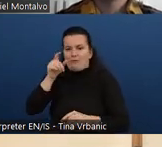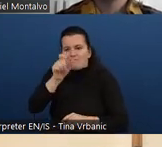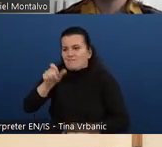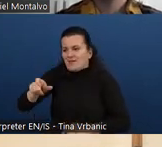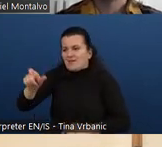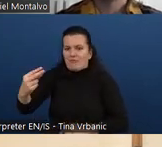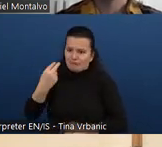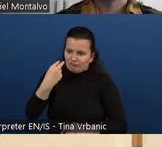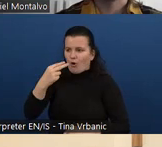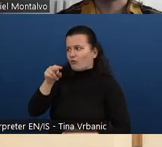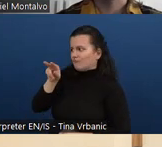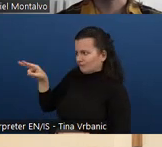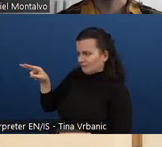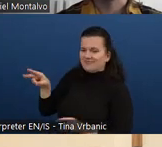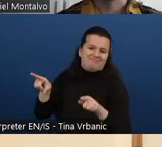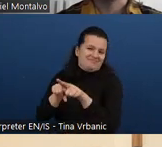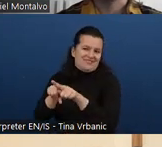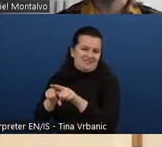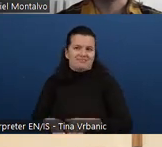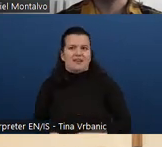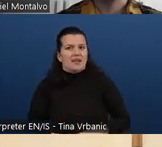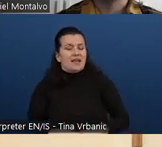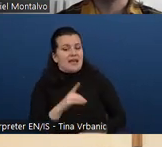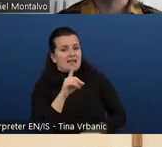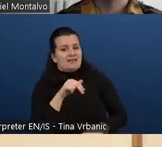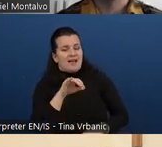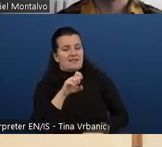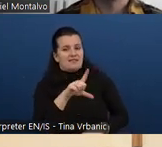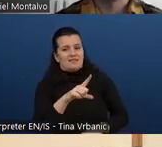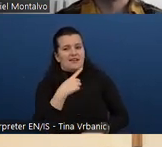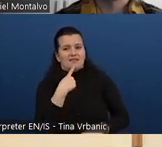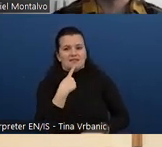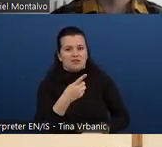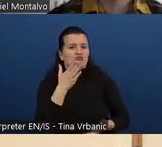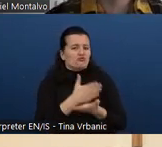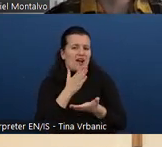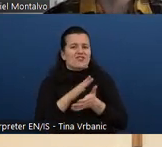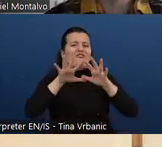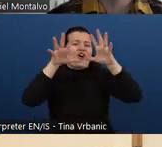That's pretty much it. Yeah, we're we are a small world. So we know each other.